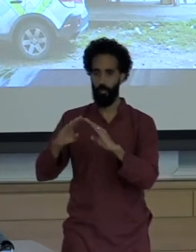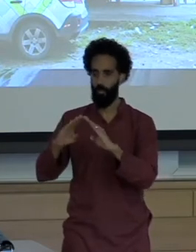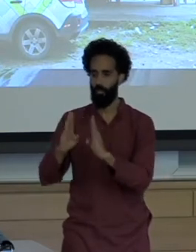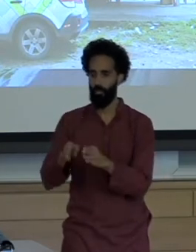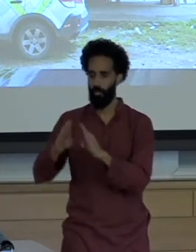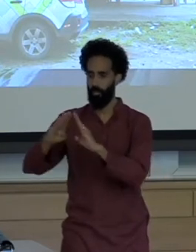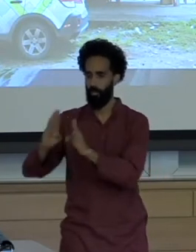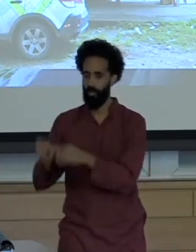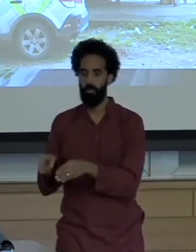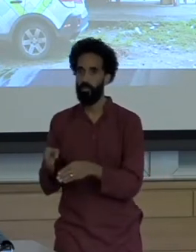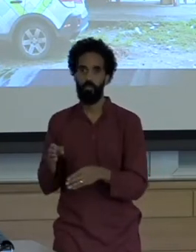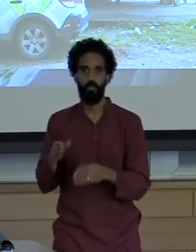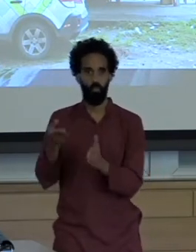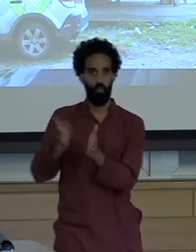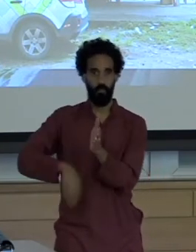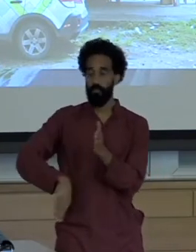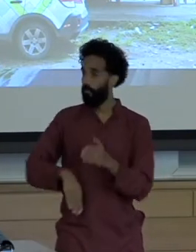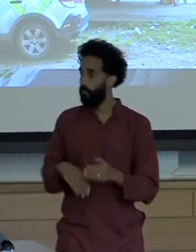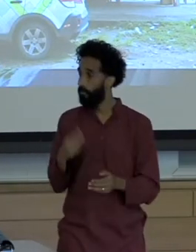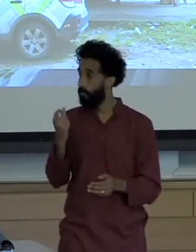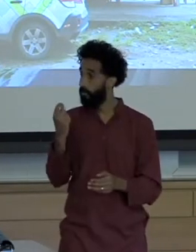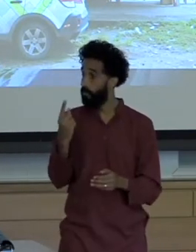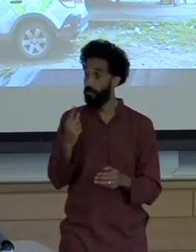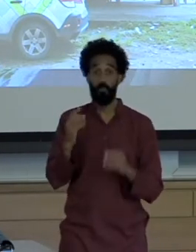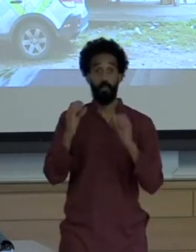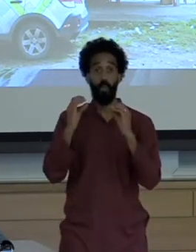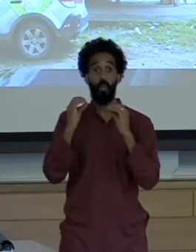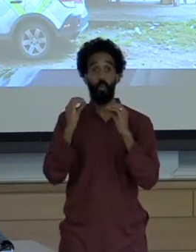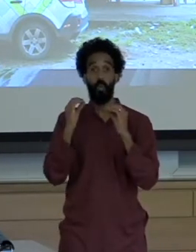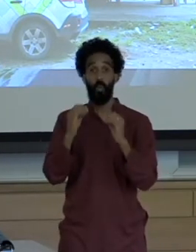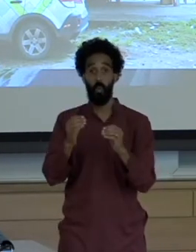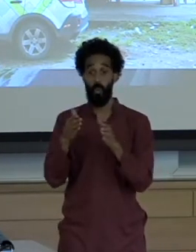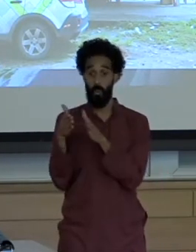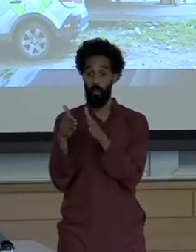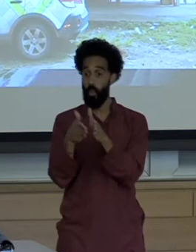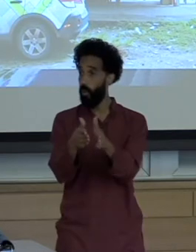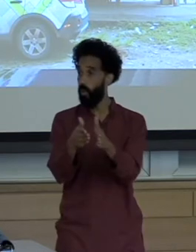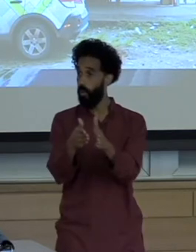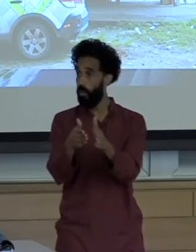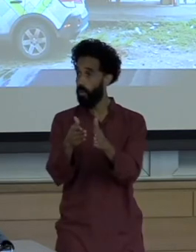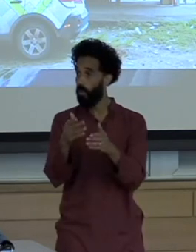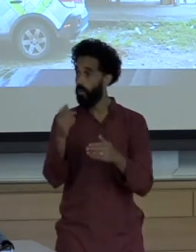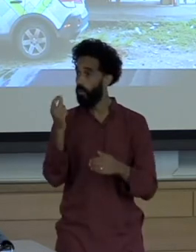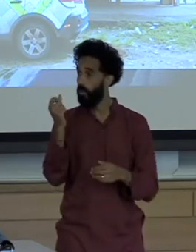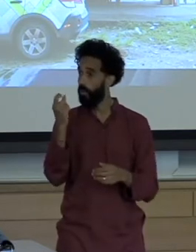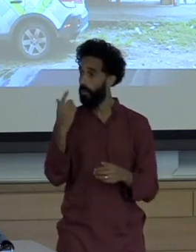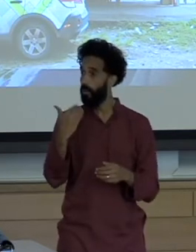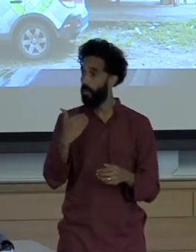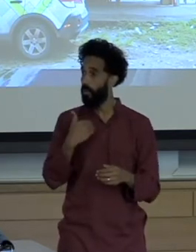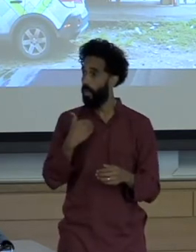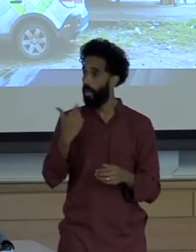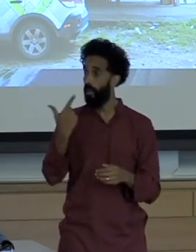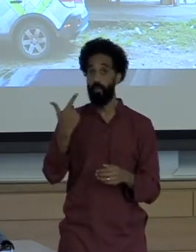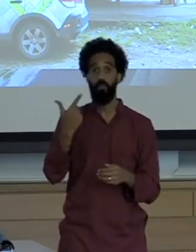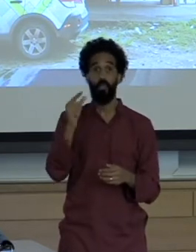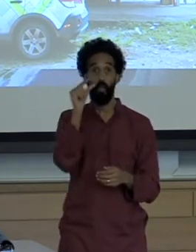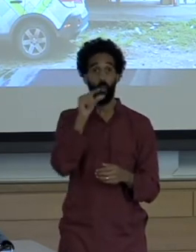you can see there is no paved road but Google Street View car was there right at the edge of the jungle as